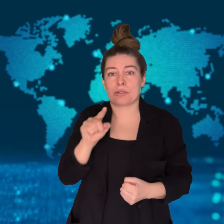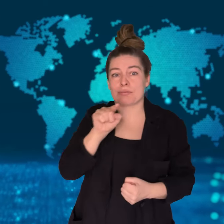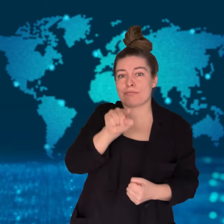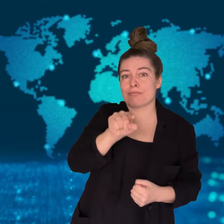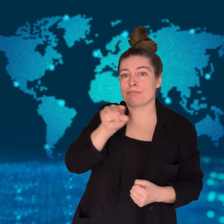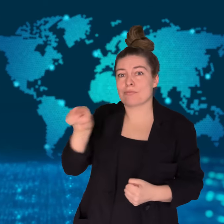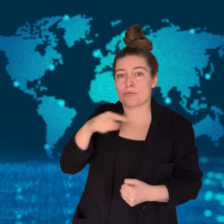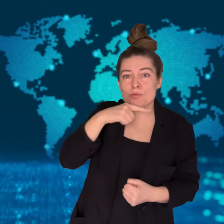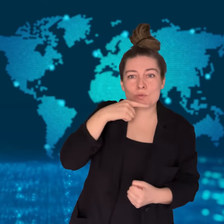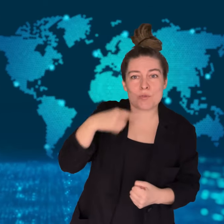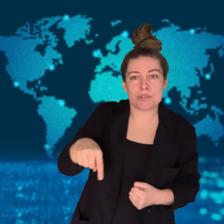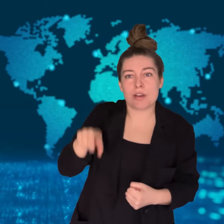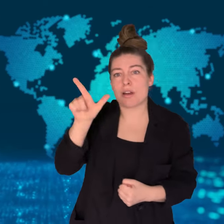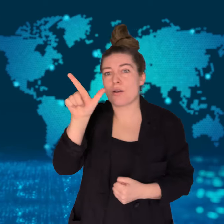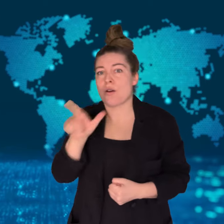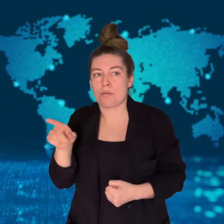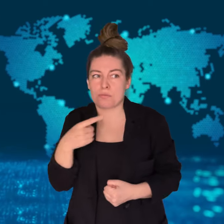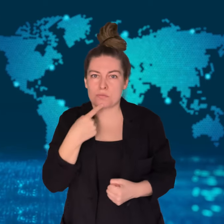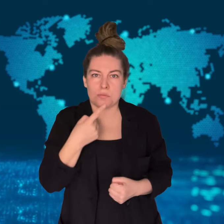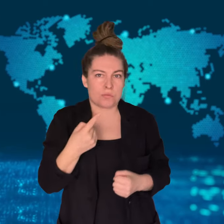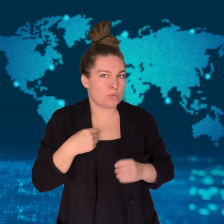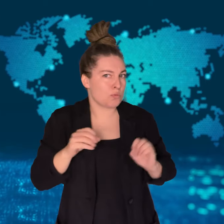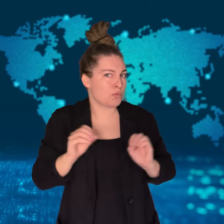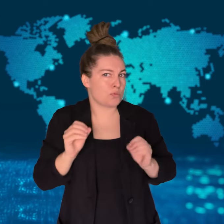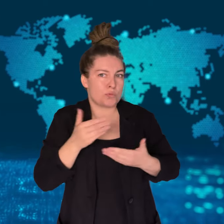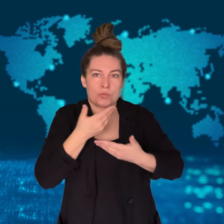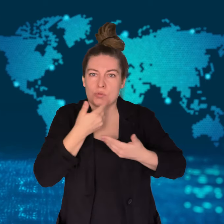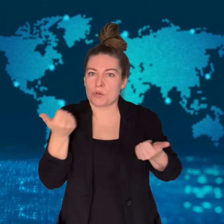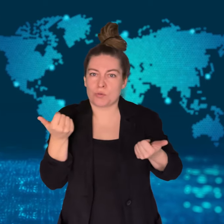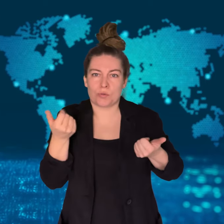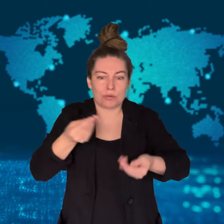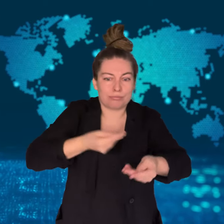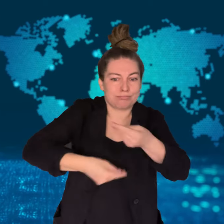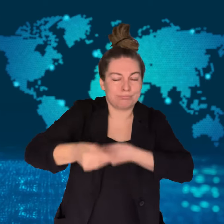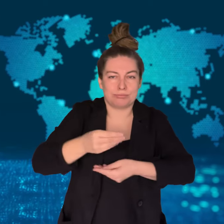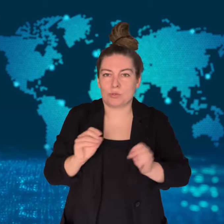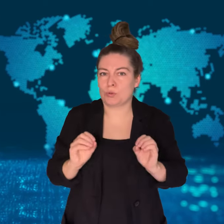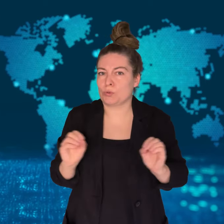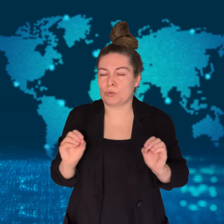Both countries deny the trading.